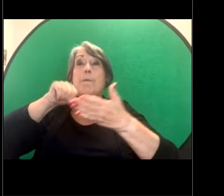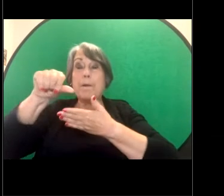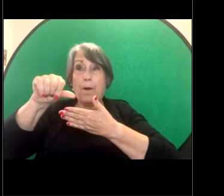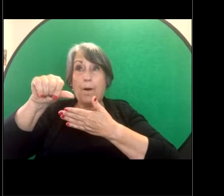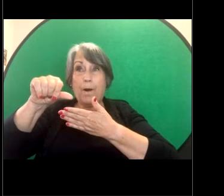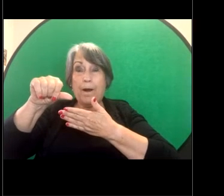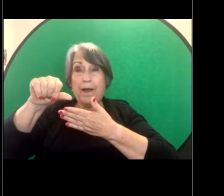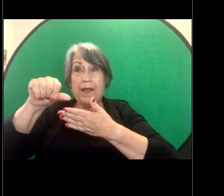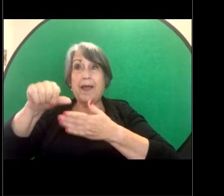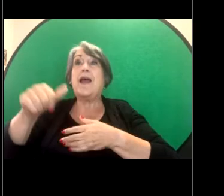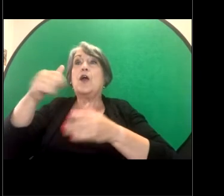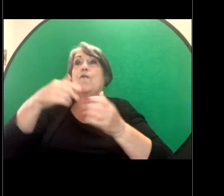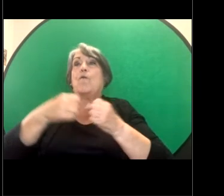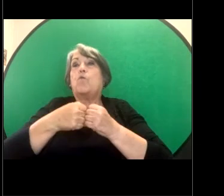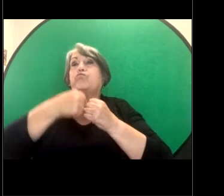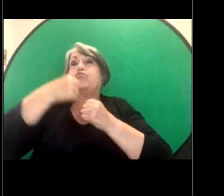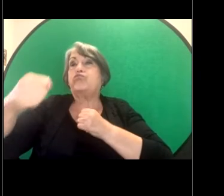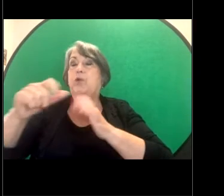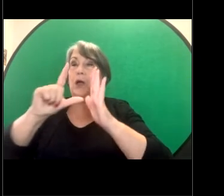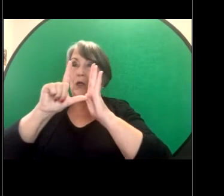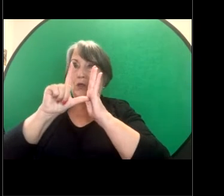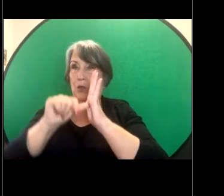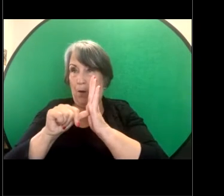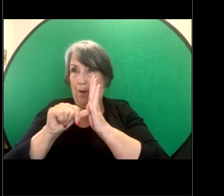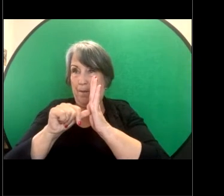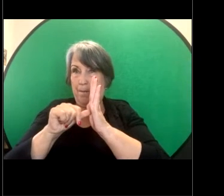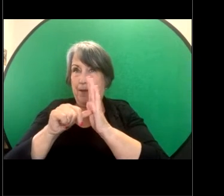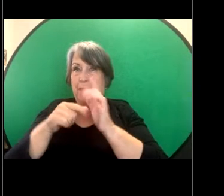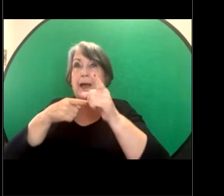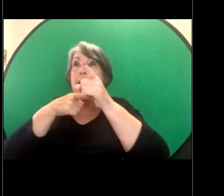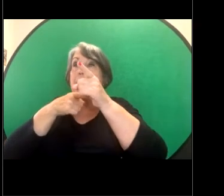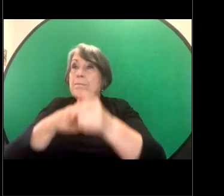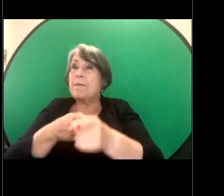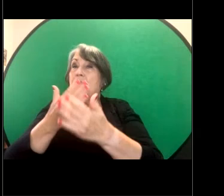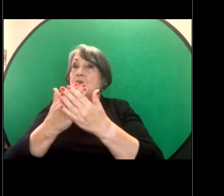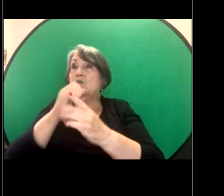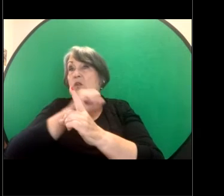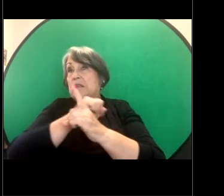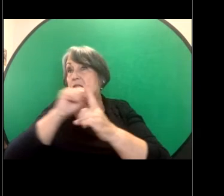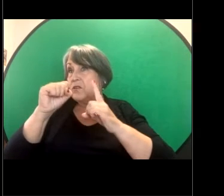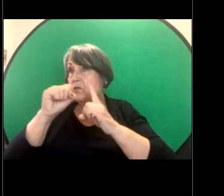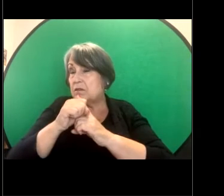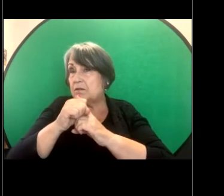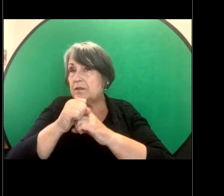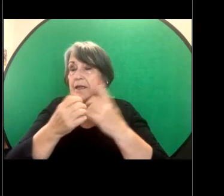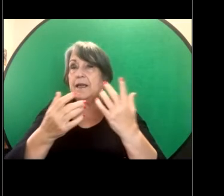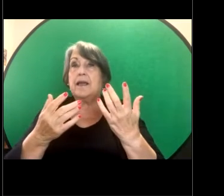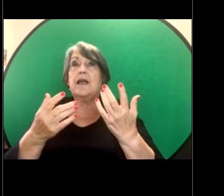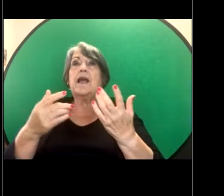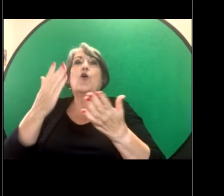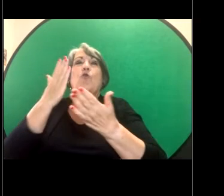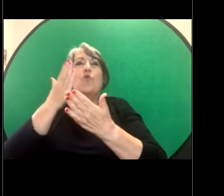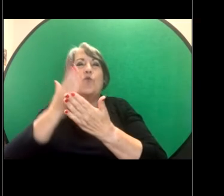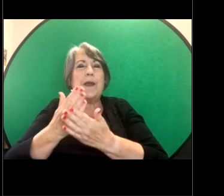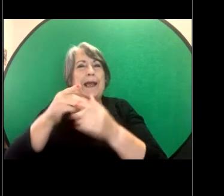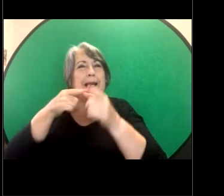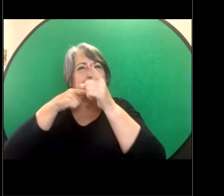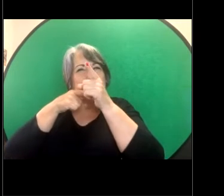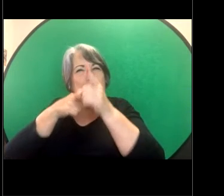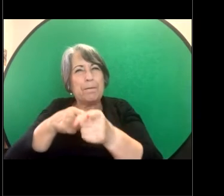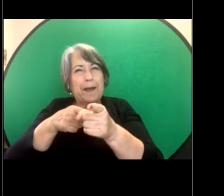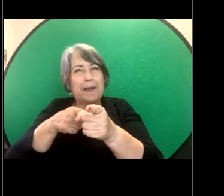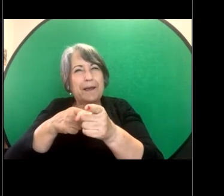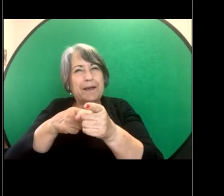to be extended based on circumstances. So it would really depend on the conduct and,